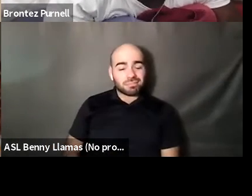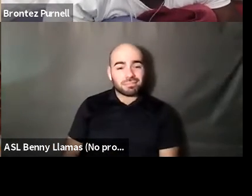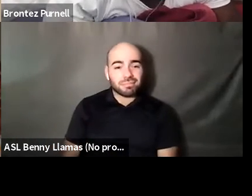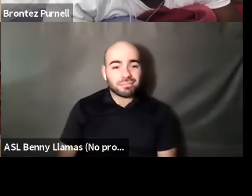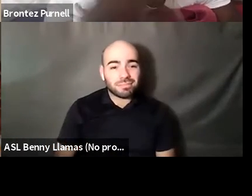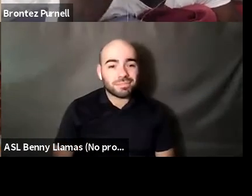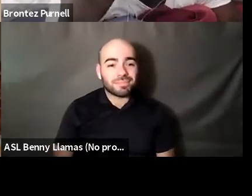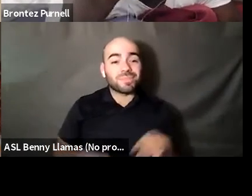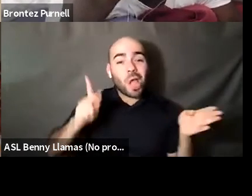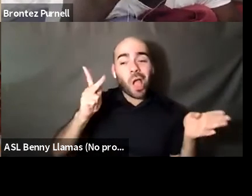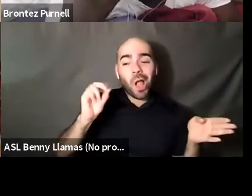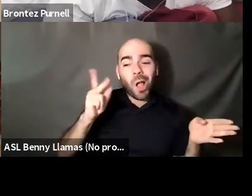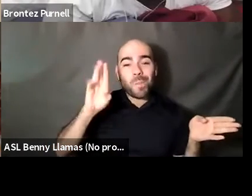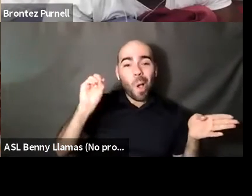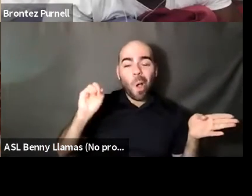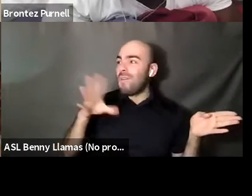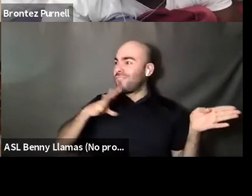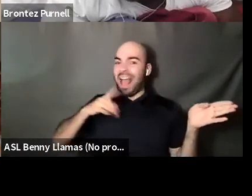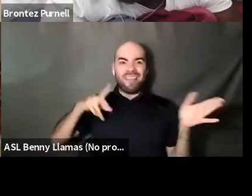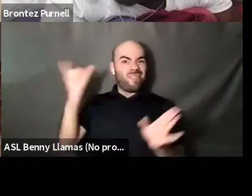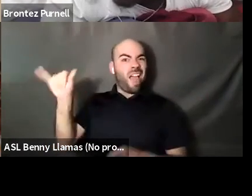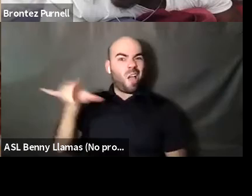Kokumo: I asked them to put on that. I'll say something that no one else. Yeah, no, you